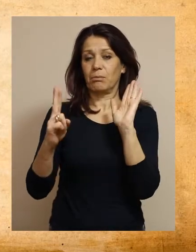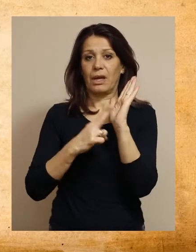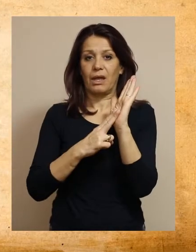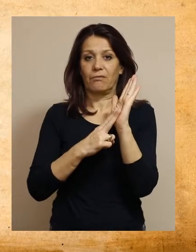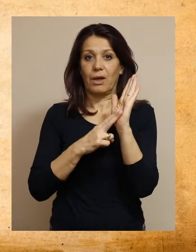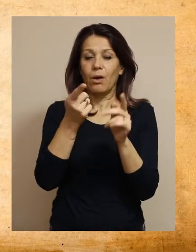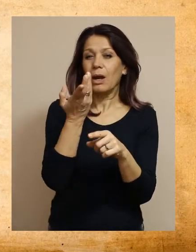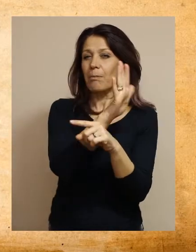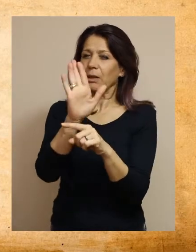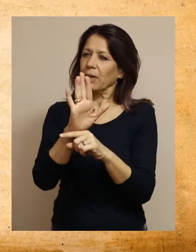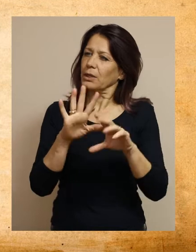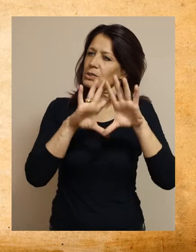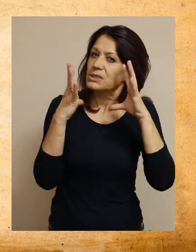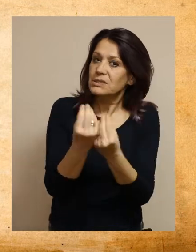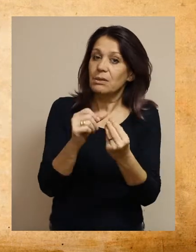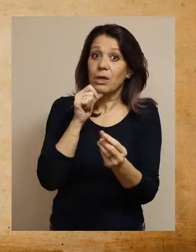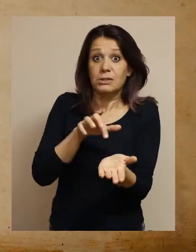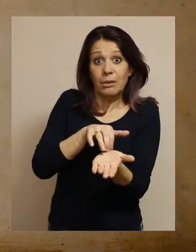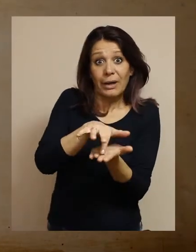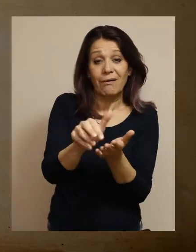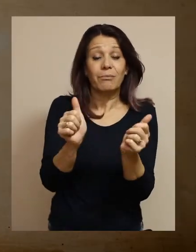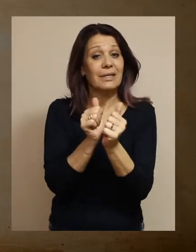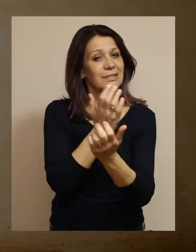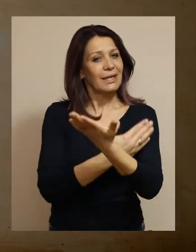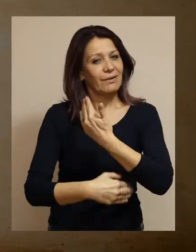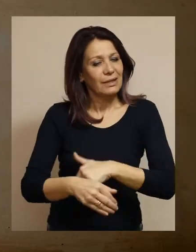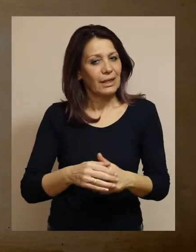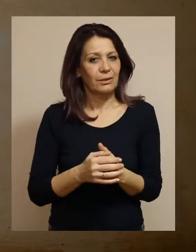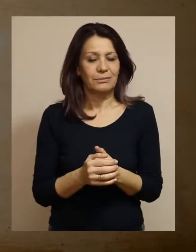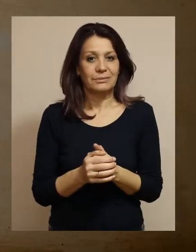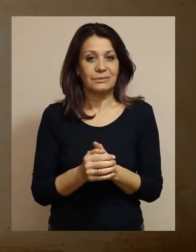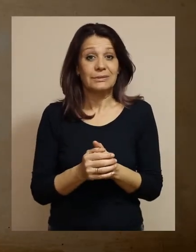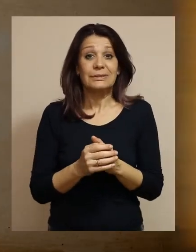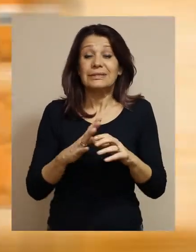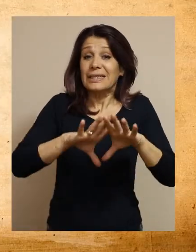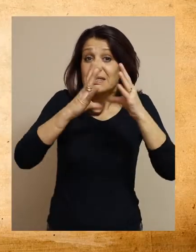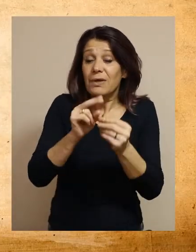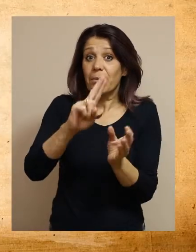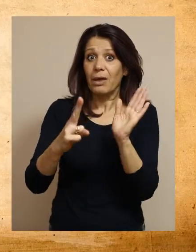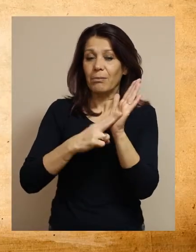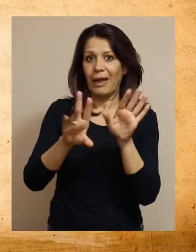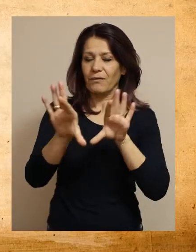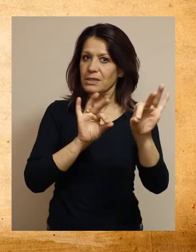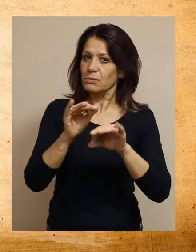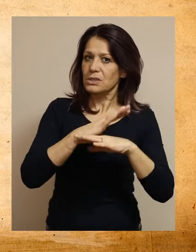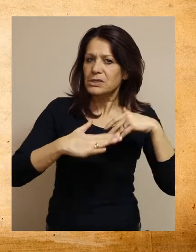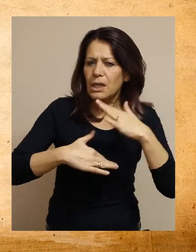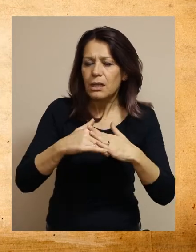They belong to everyone and so to ants with disabilities as well. Everybody has the right to choose their own profession,